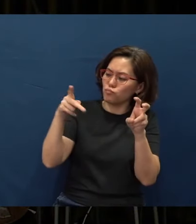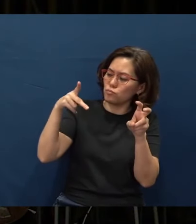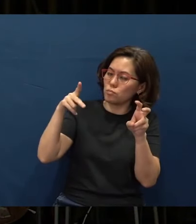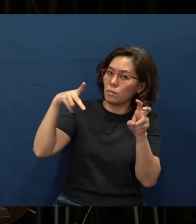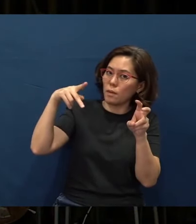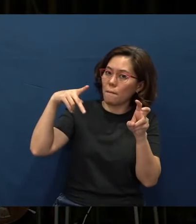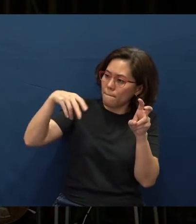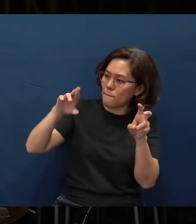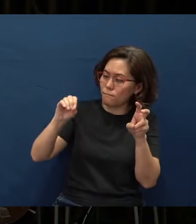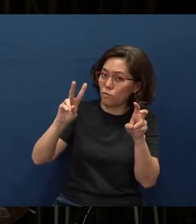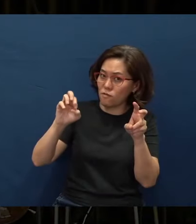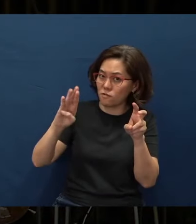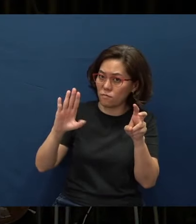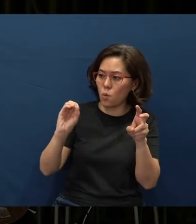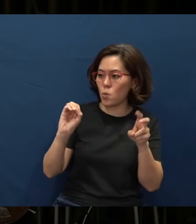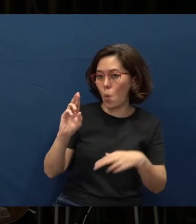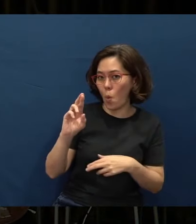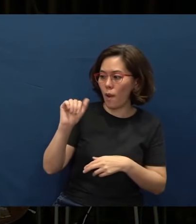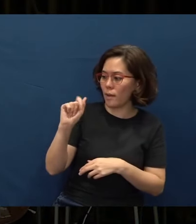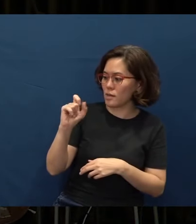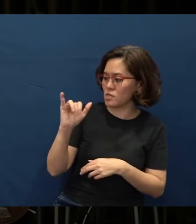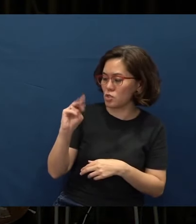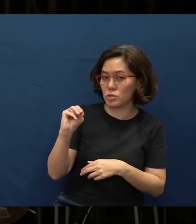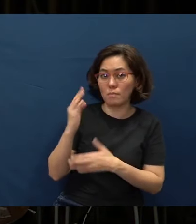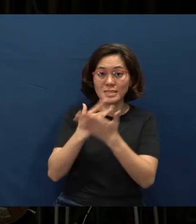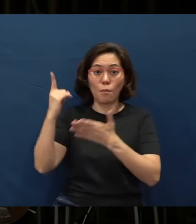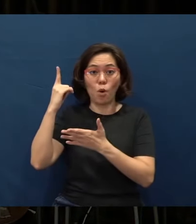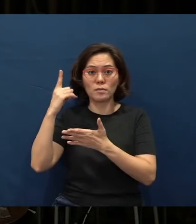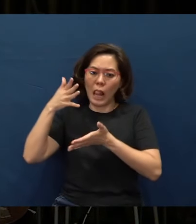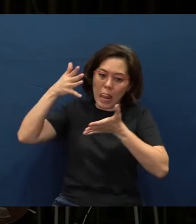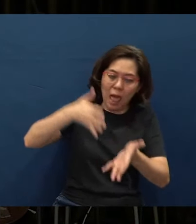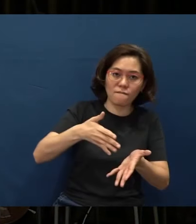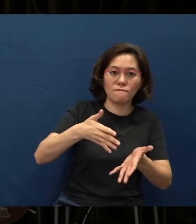that was left behind for you, maybe by an elder,